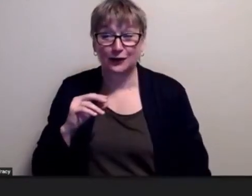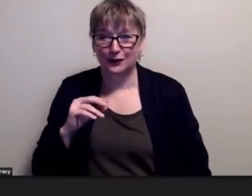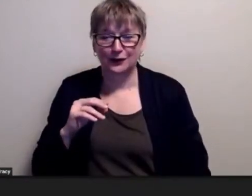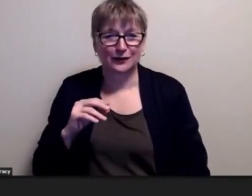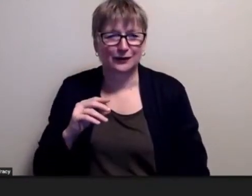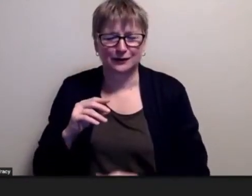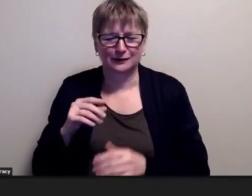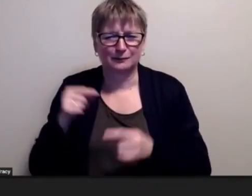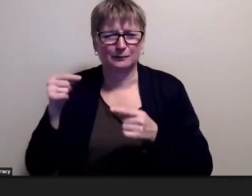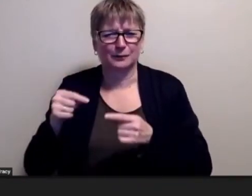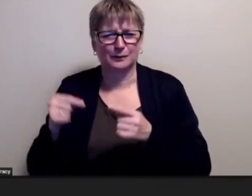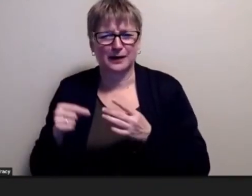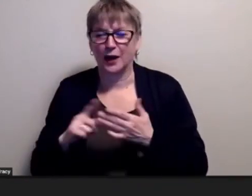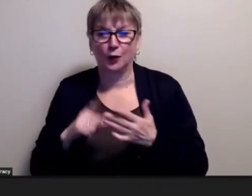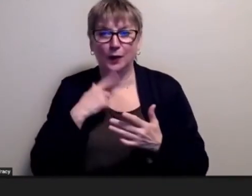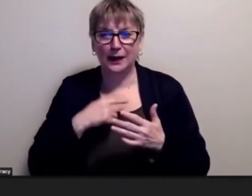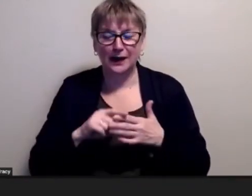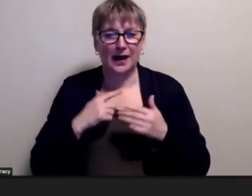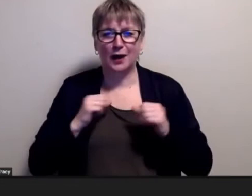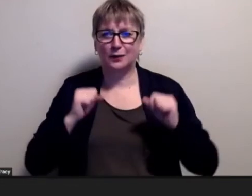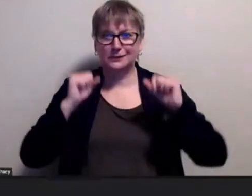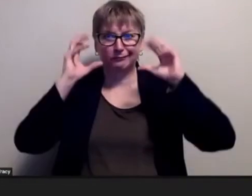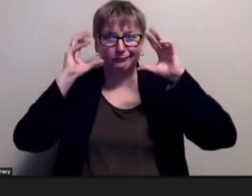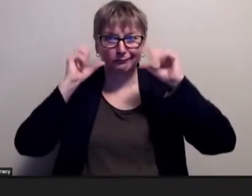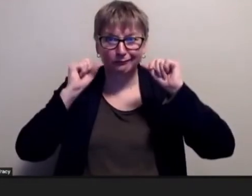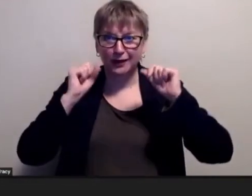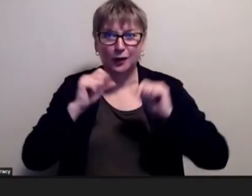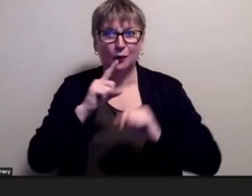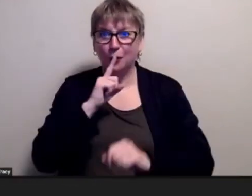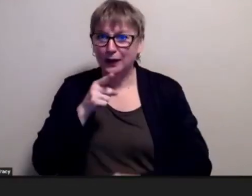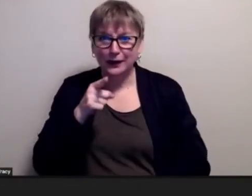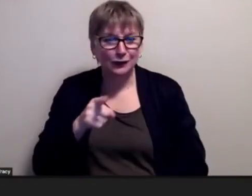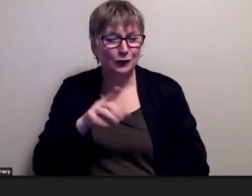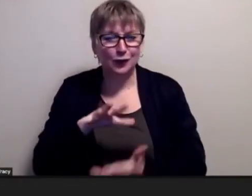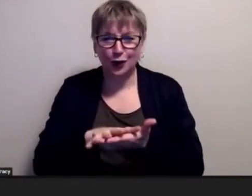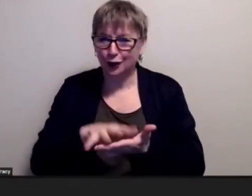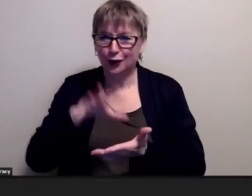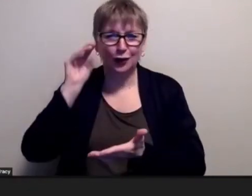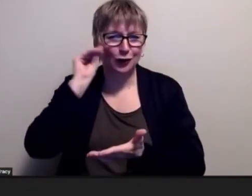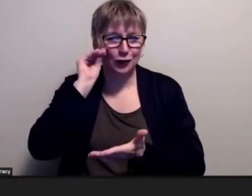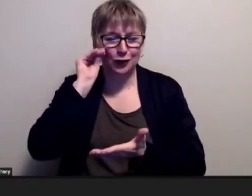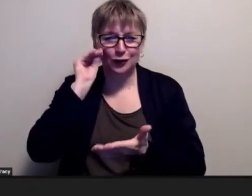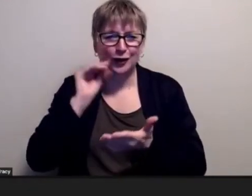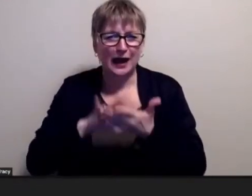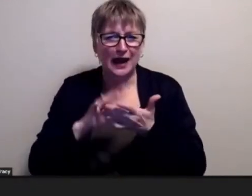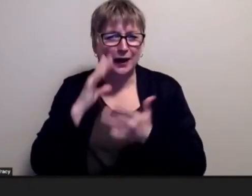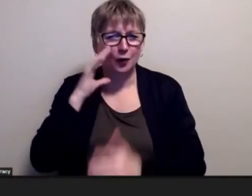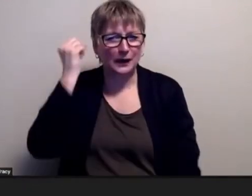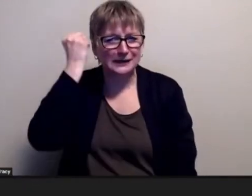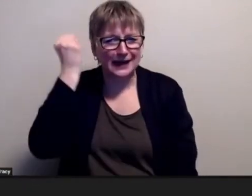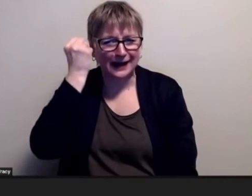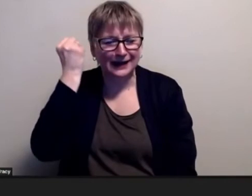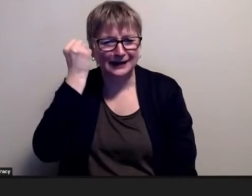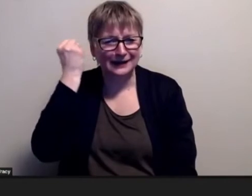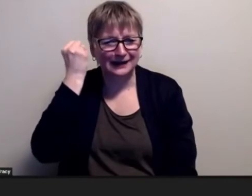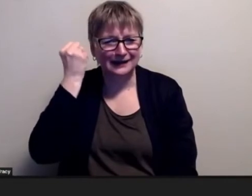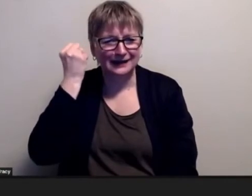blew me away as you how much of it you retain and not only just retain it you also apply this